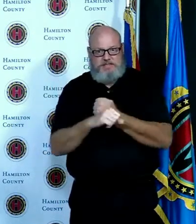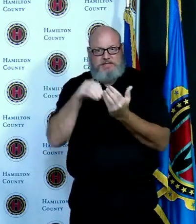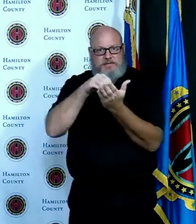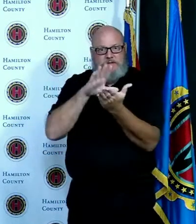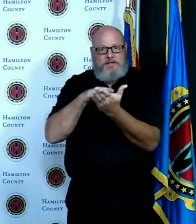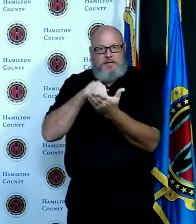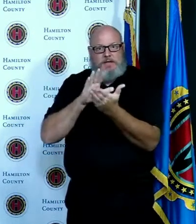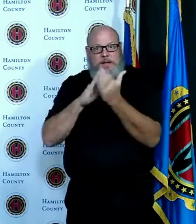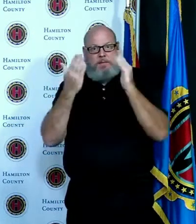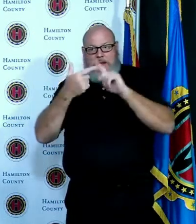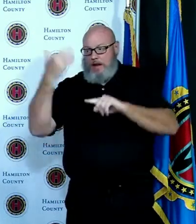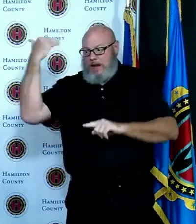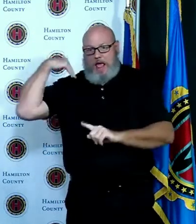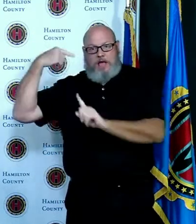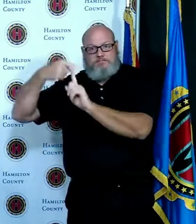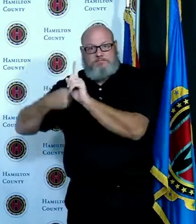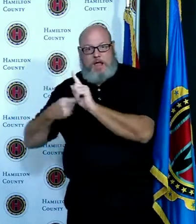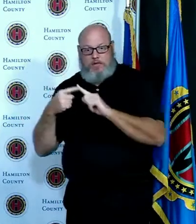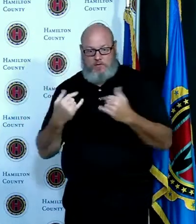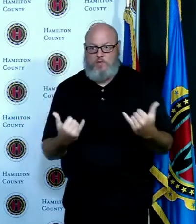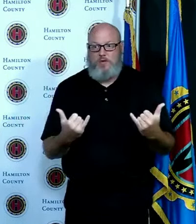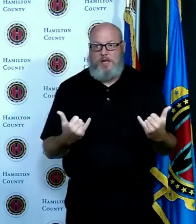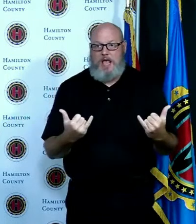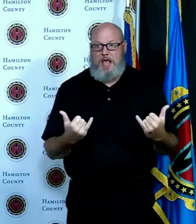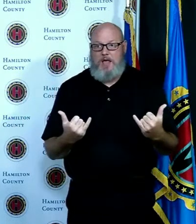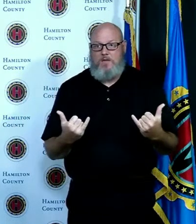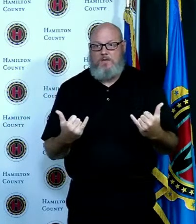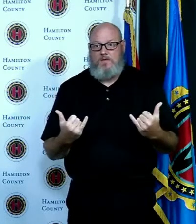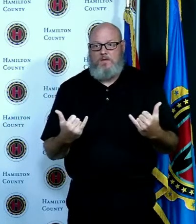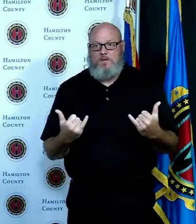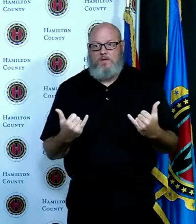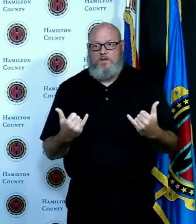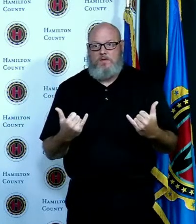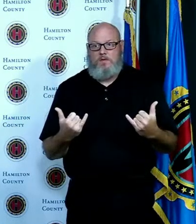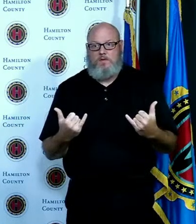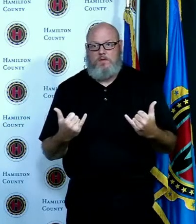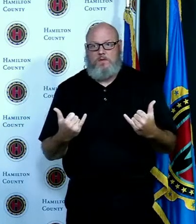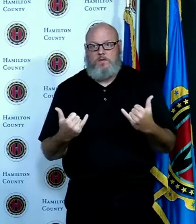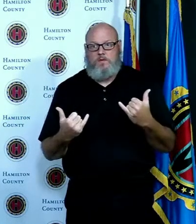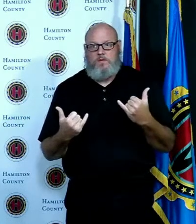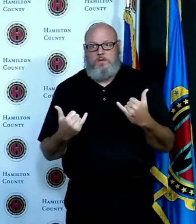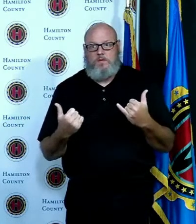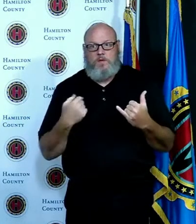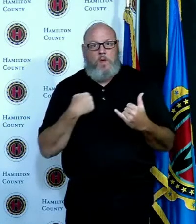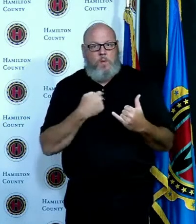we're down to six but that's the lagging indicator and so the expectation is that that number will